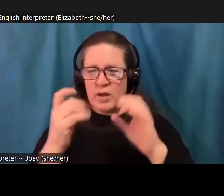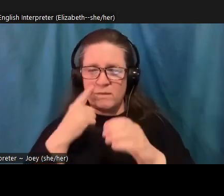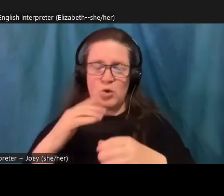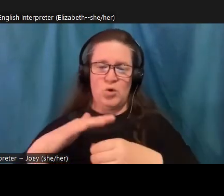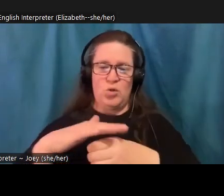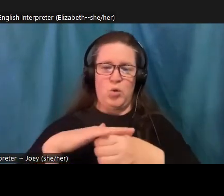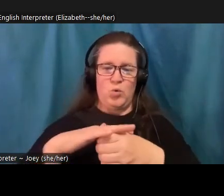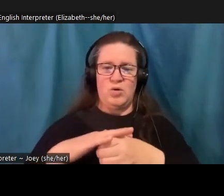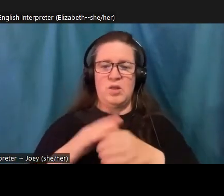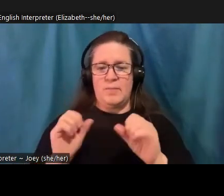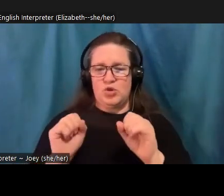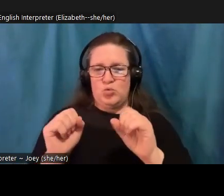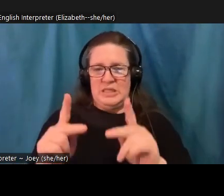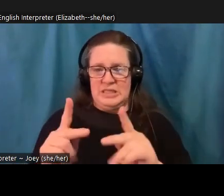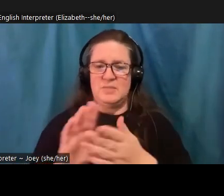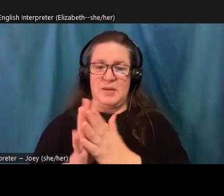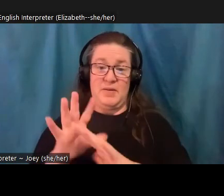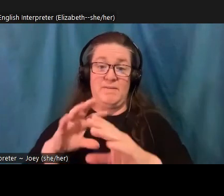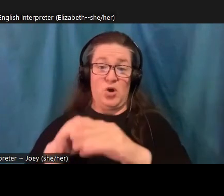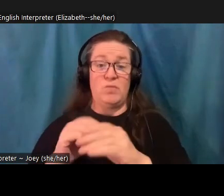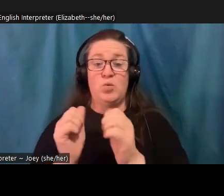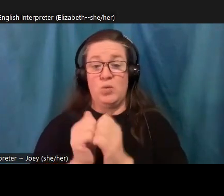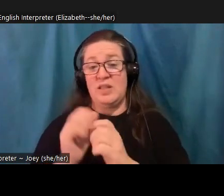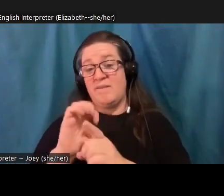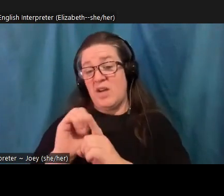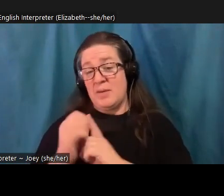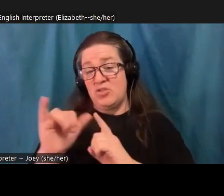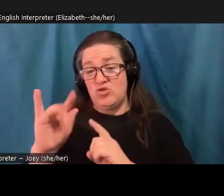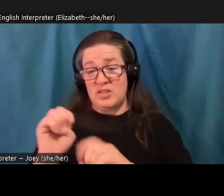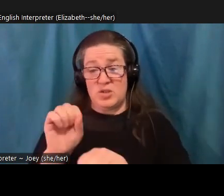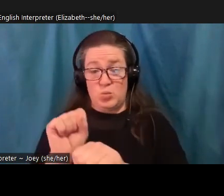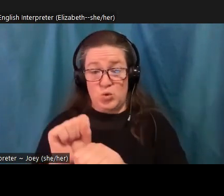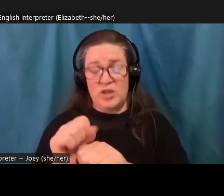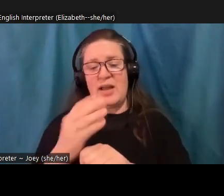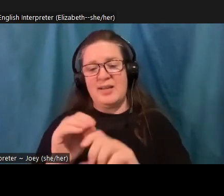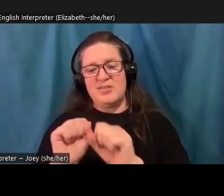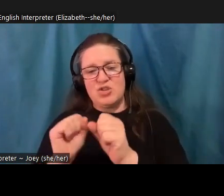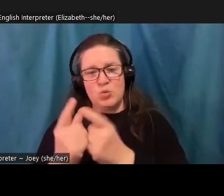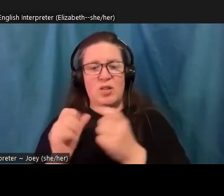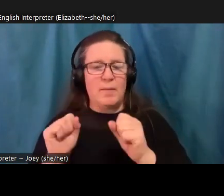social opportunities for people who just want to get outside and create some of those social connections and spend some time